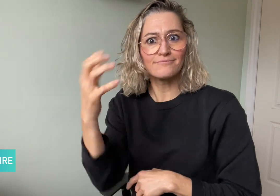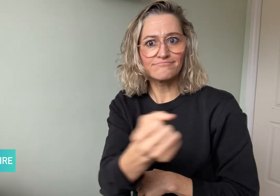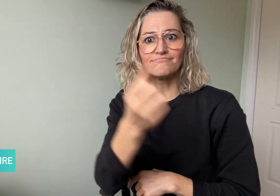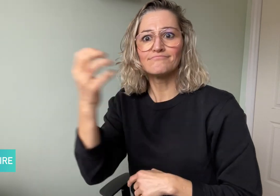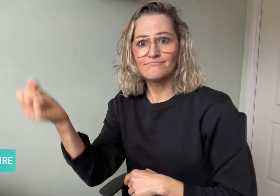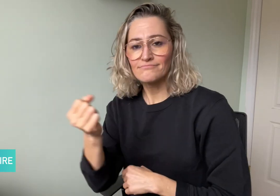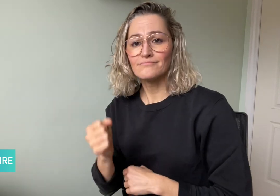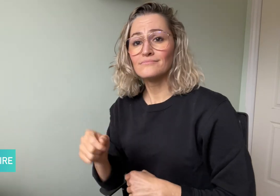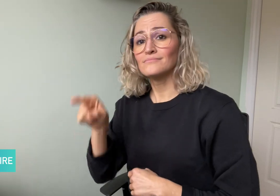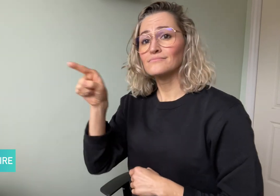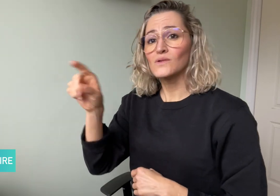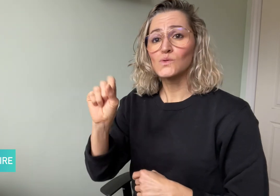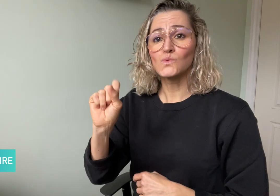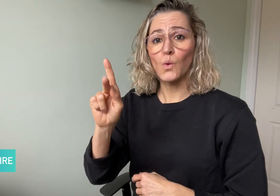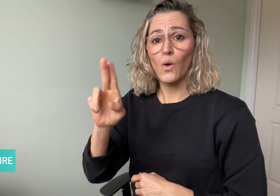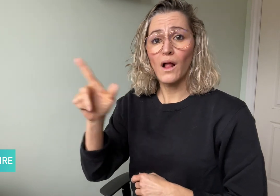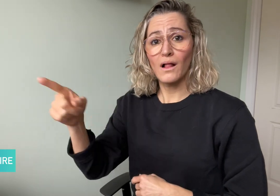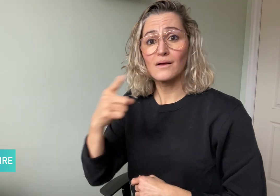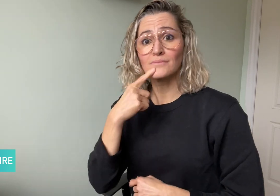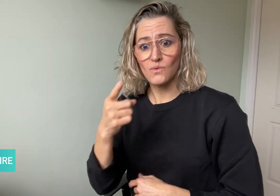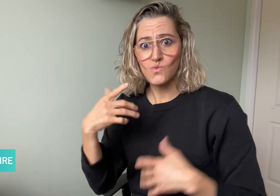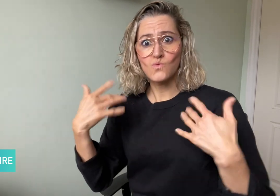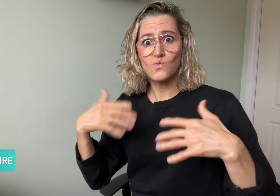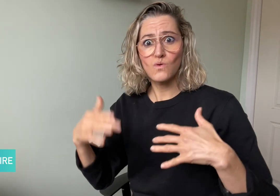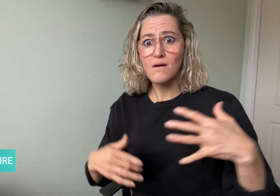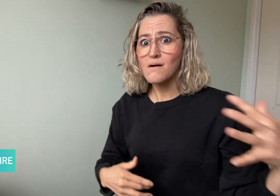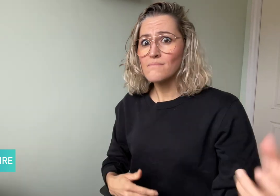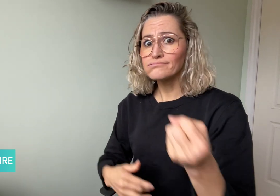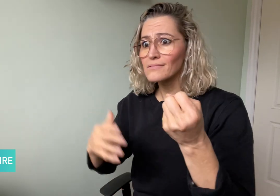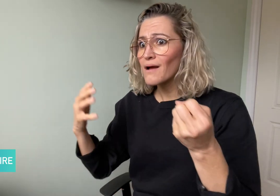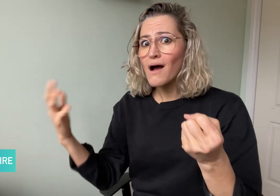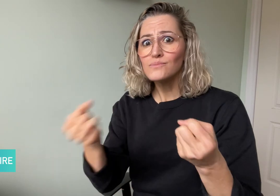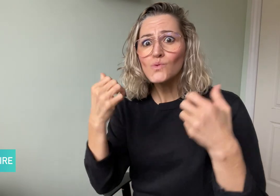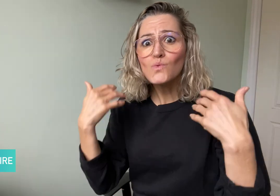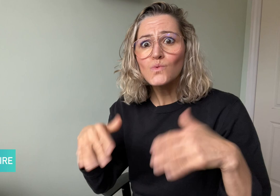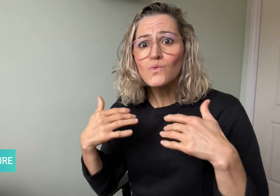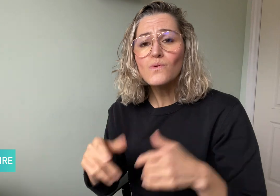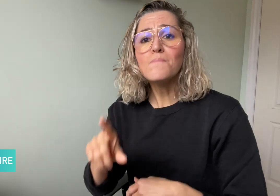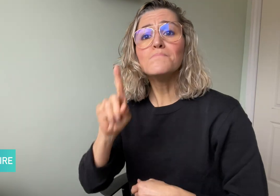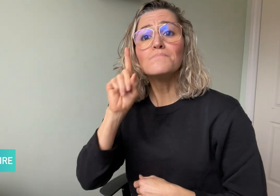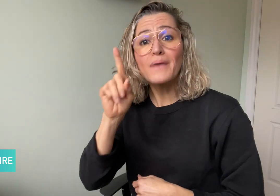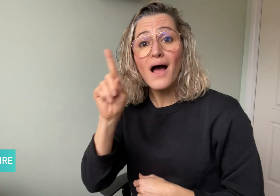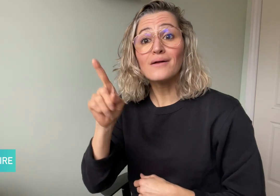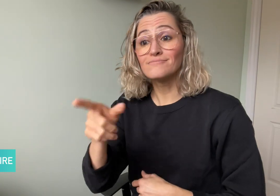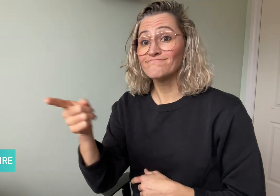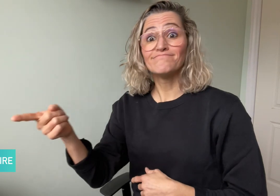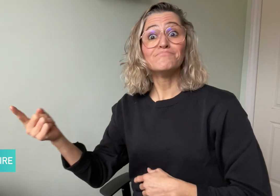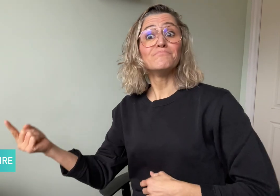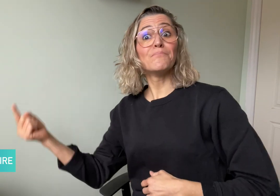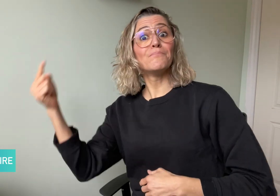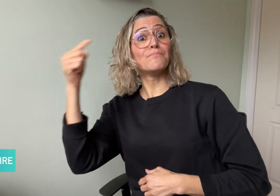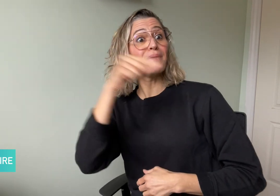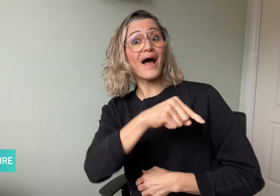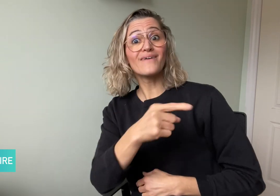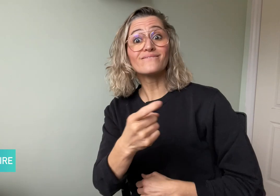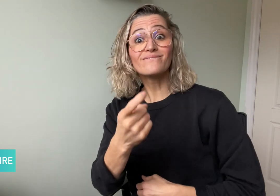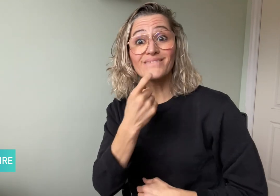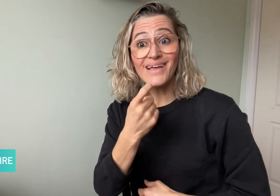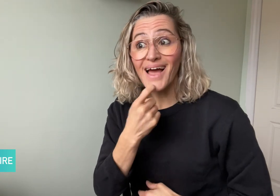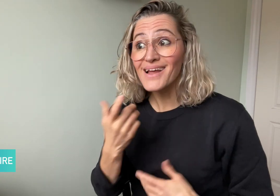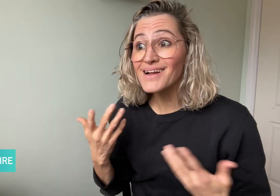for her to be remembered nor celebrated in any way when they